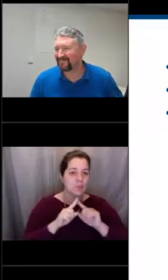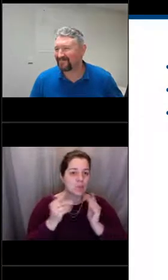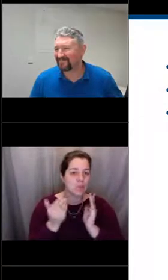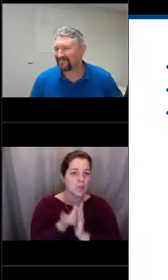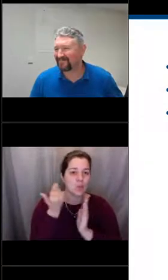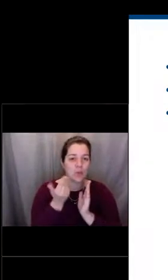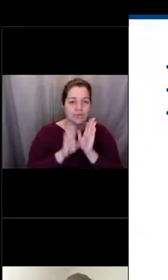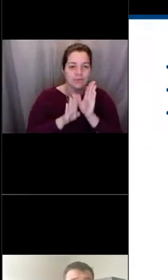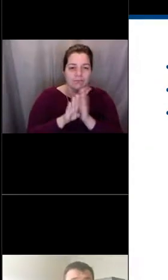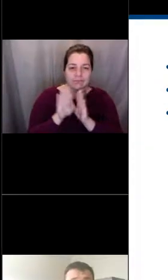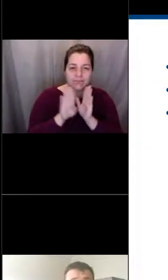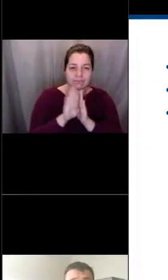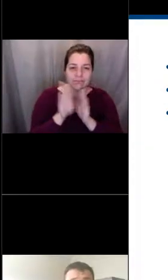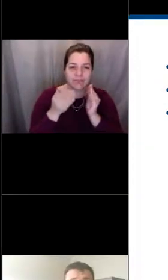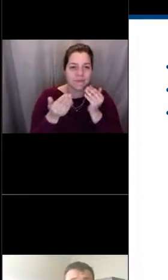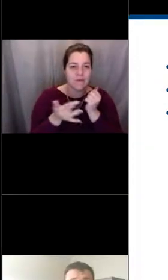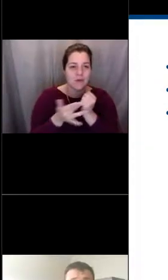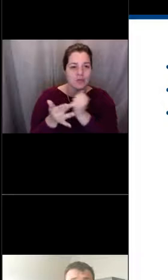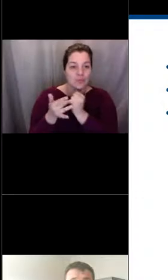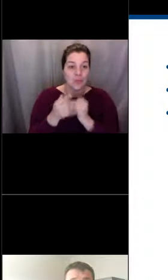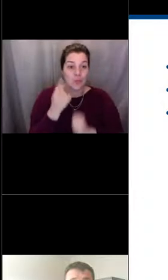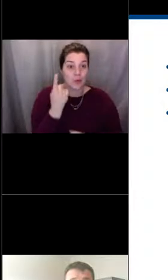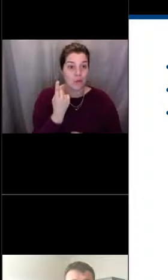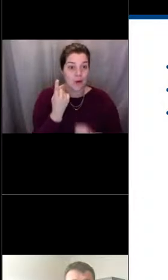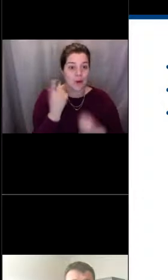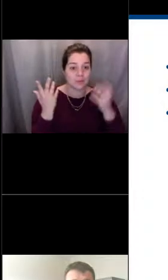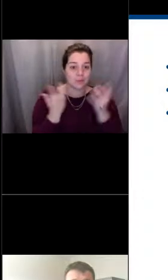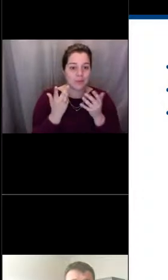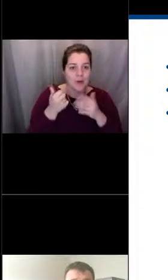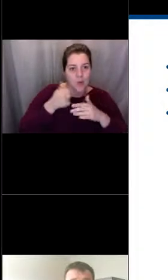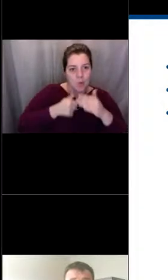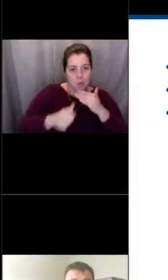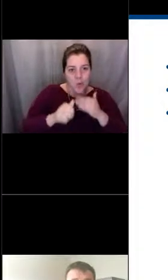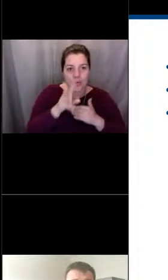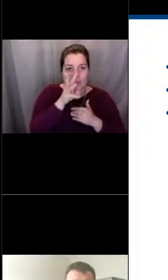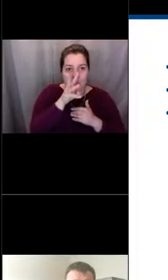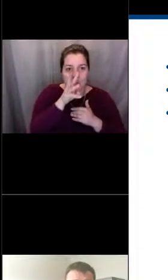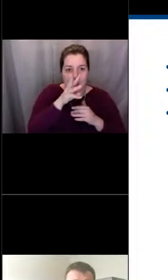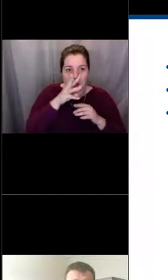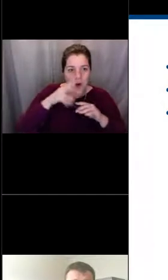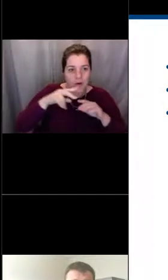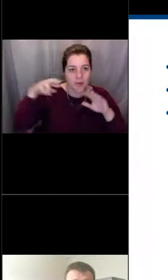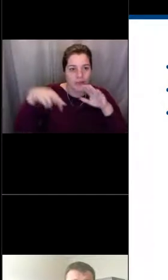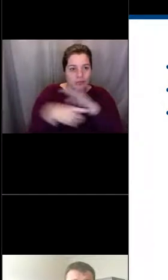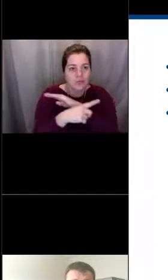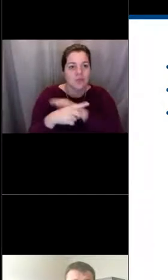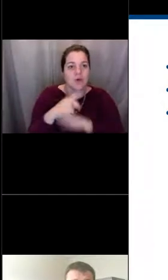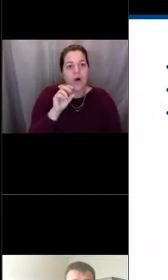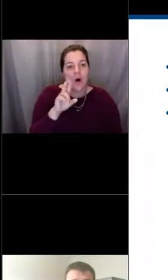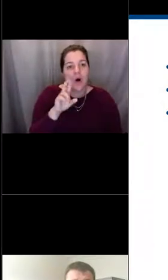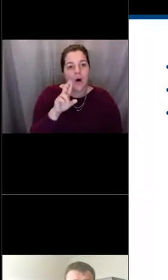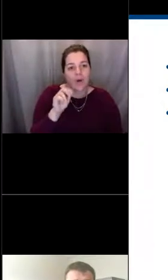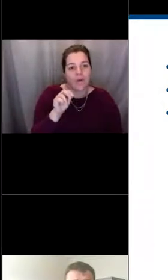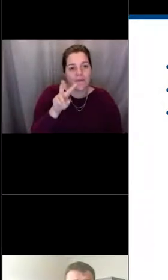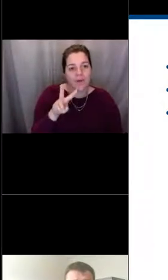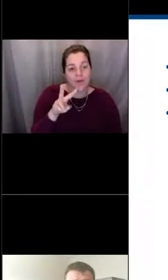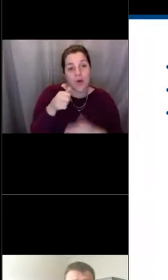One of those is the underwater remotely operated vehicle, our ROV, and if you look on the screen,